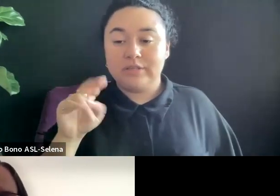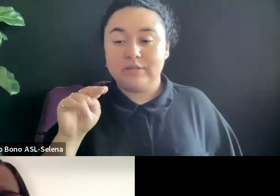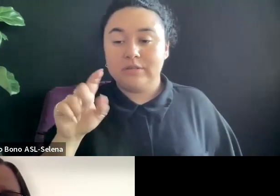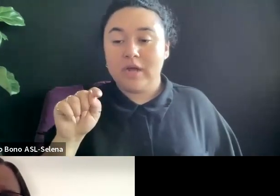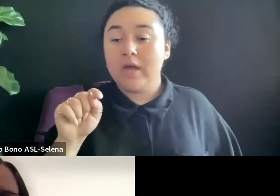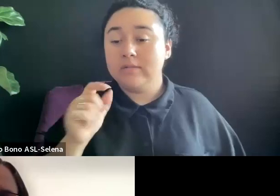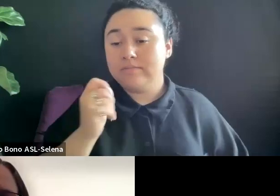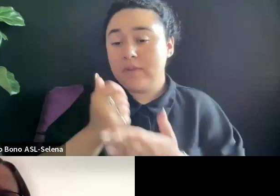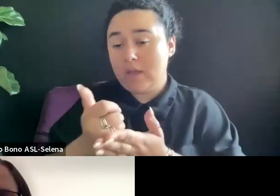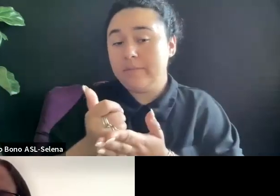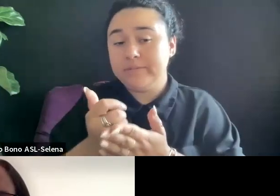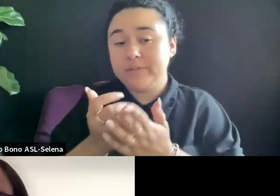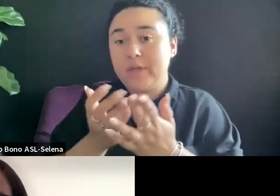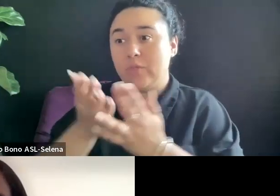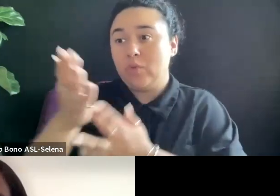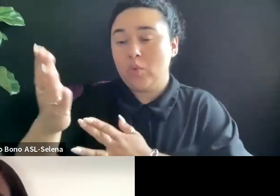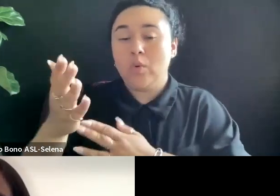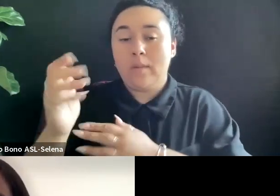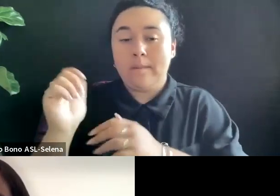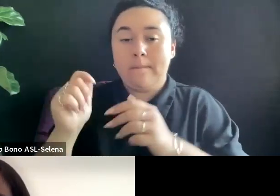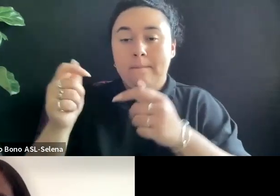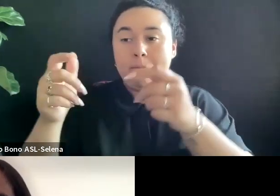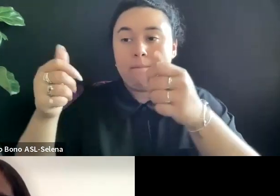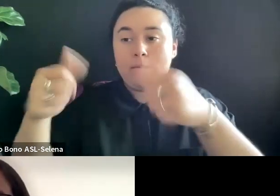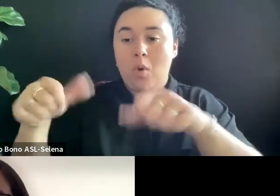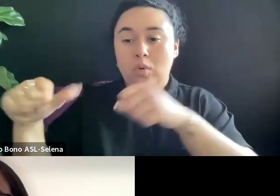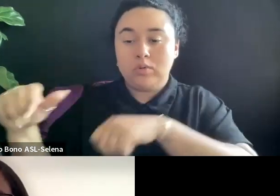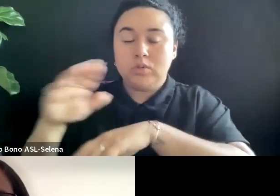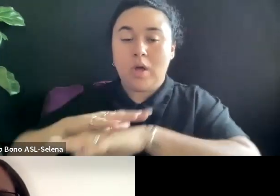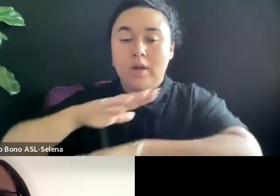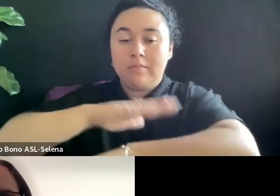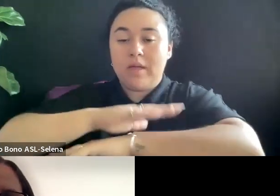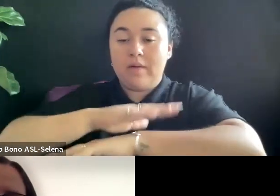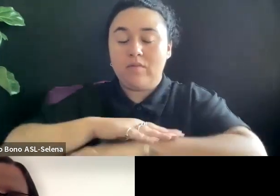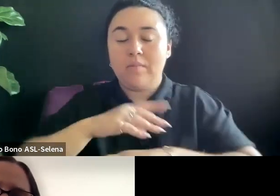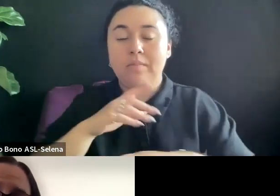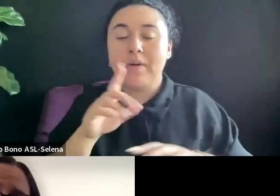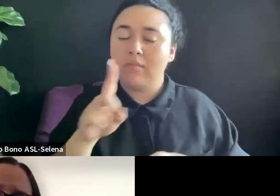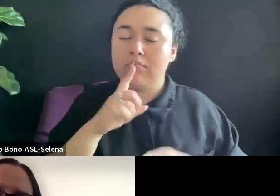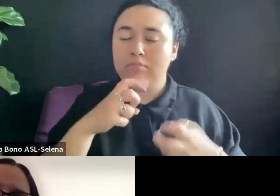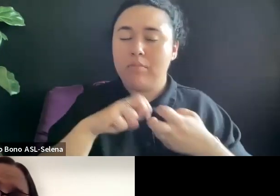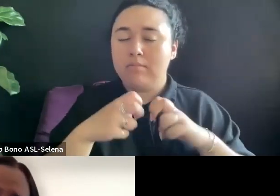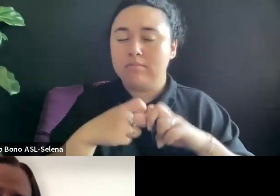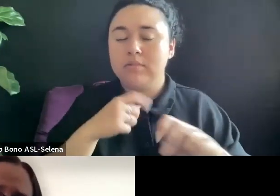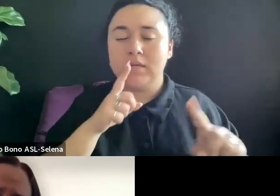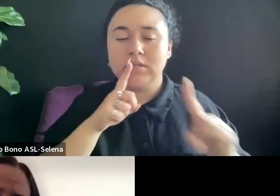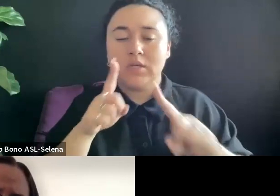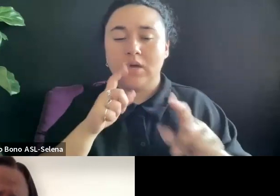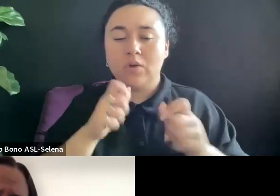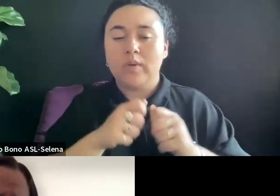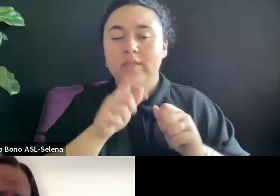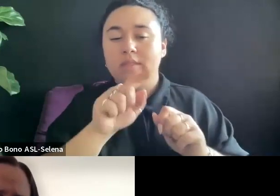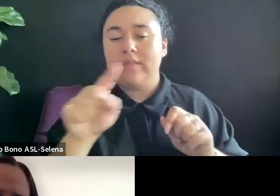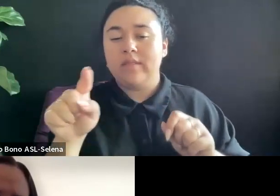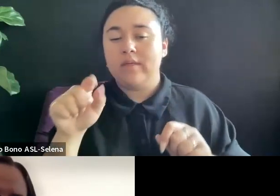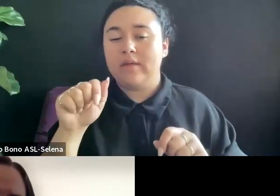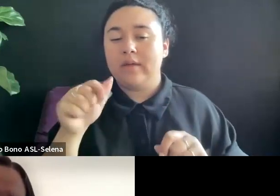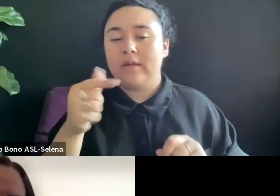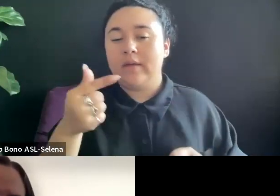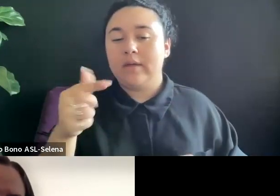BUT THE PROBLEM IS WHEN I TALKED TO THE AGGREGATORS FOR MY BOOKS IT CAN PLATFORMS DON'T LET THEM KNOW WHETHER OR NOT SOMETHING UP THERE.